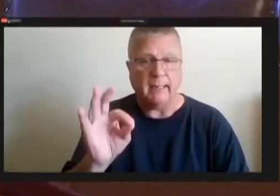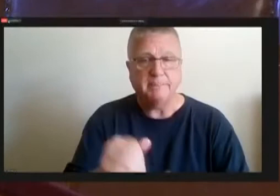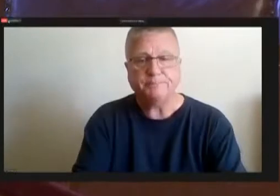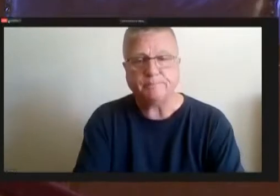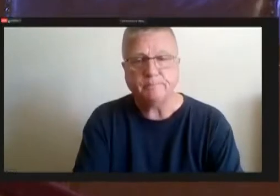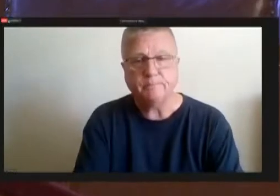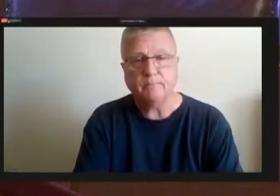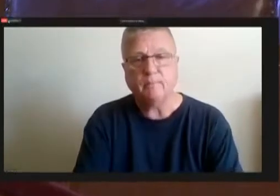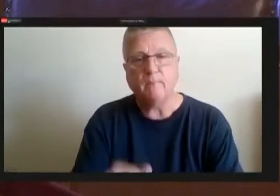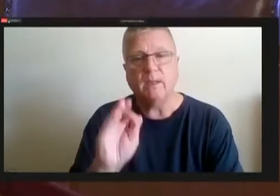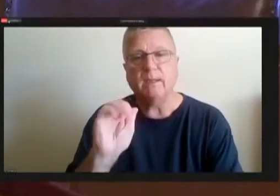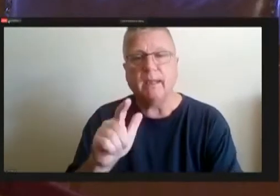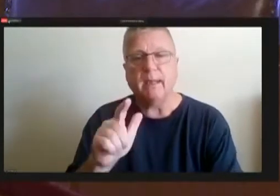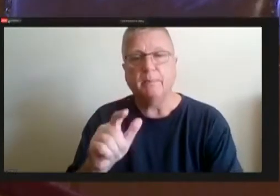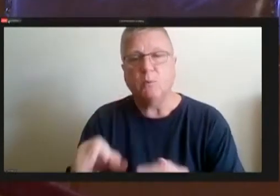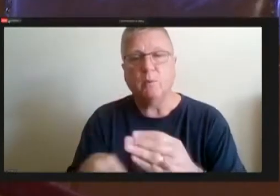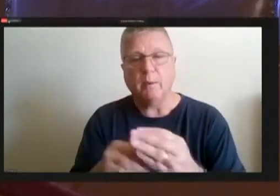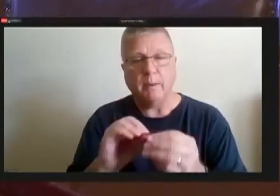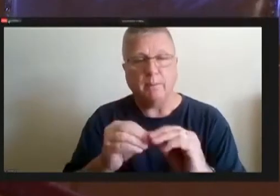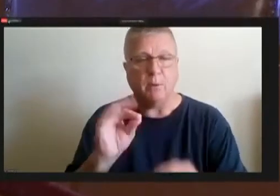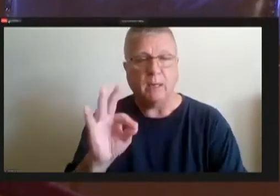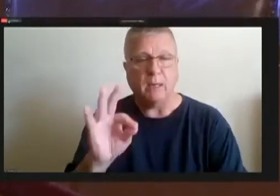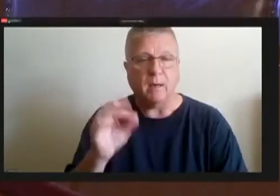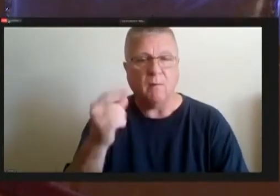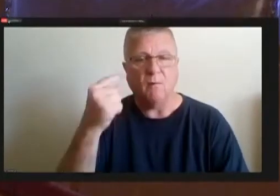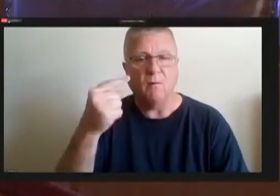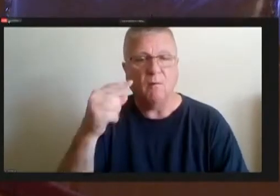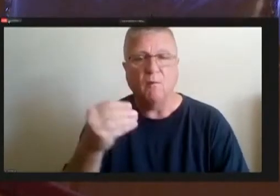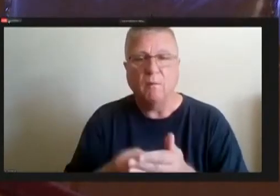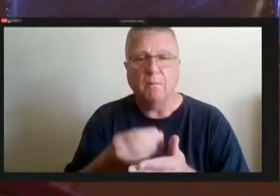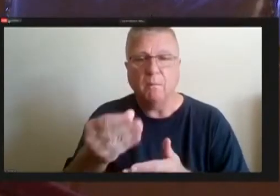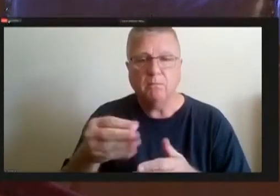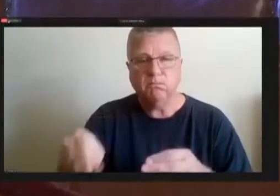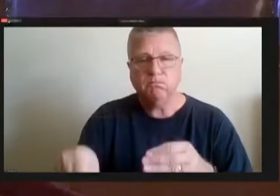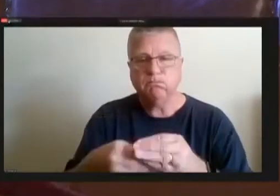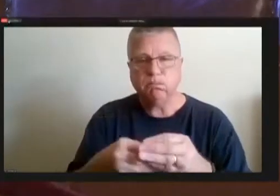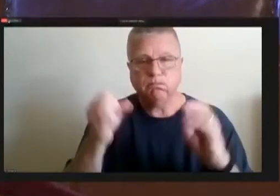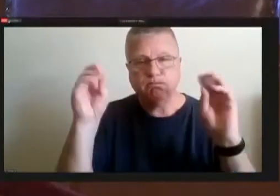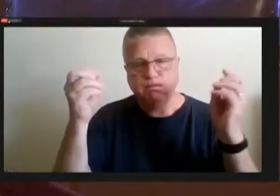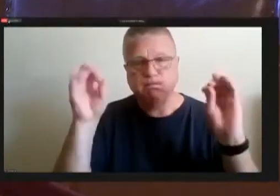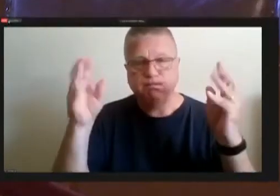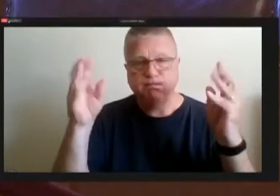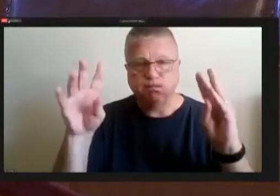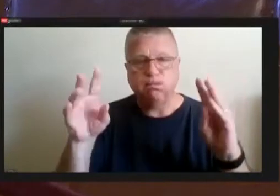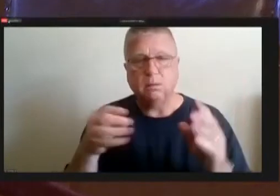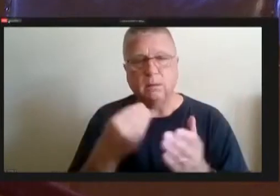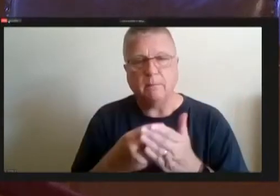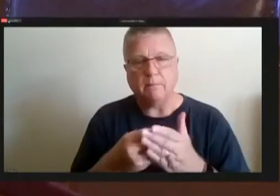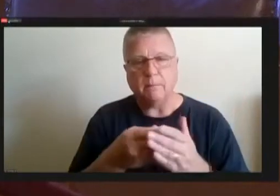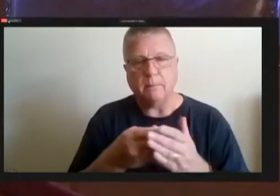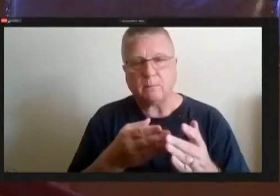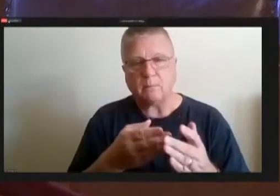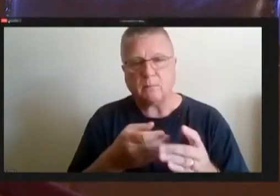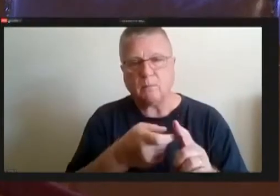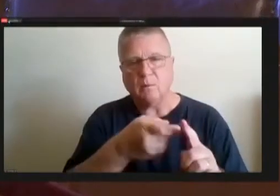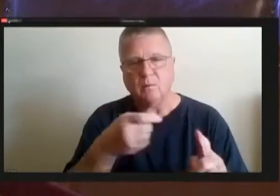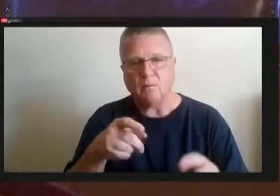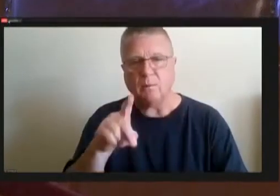nine is for the purchase of an additional ambulance The money will come through from paving demo.